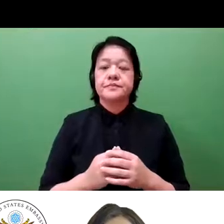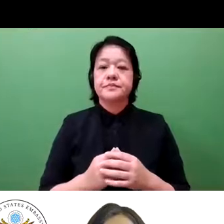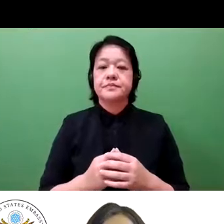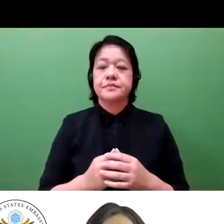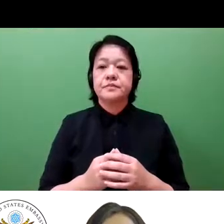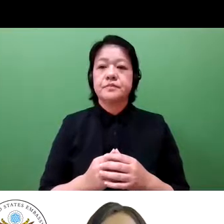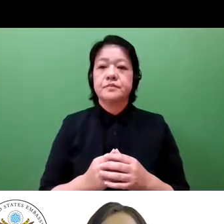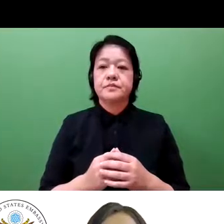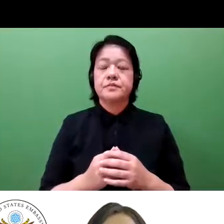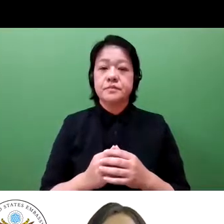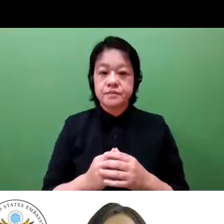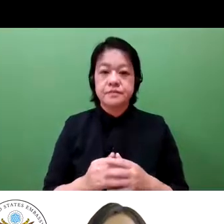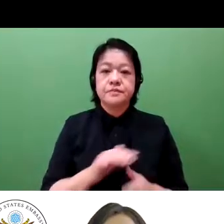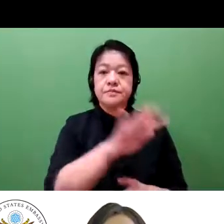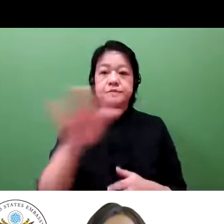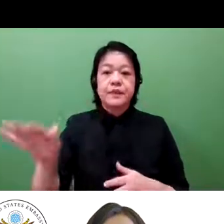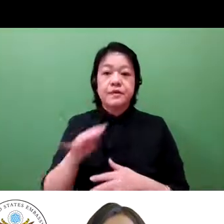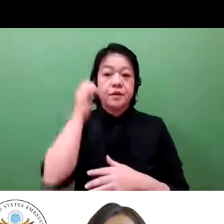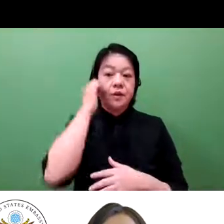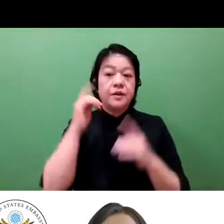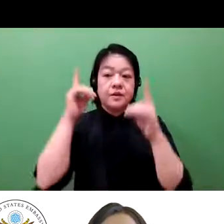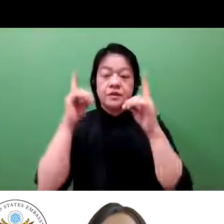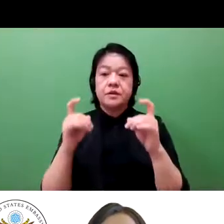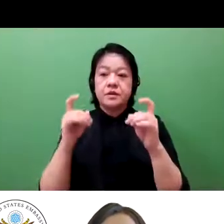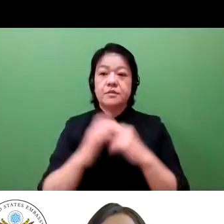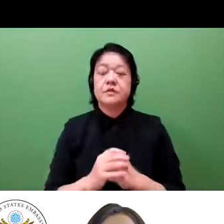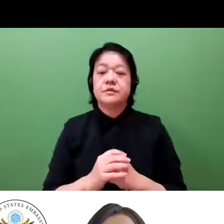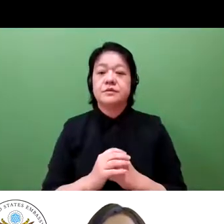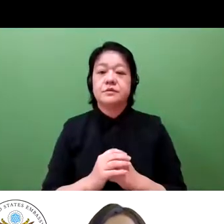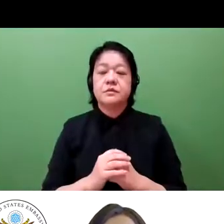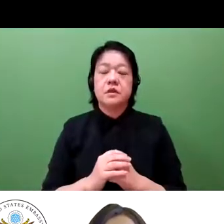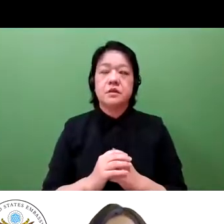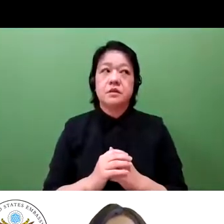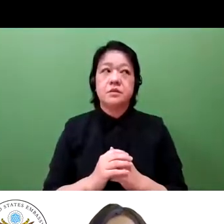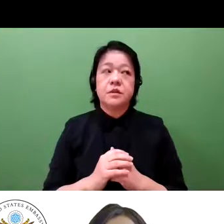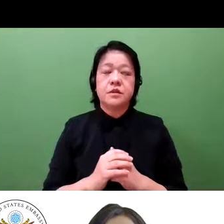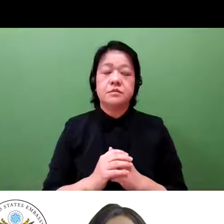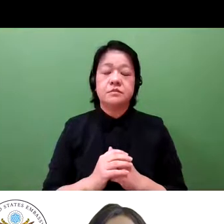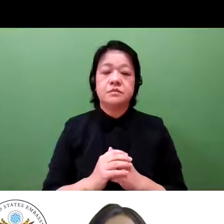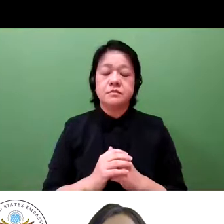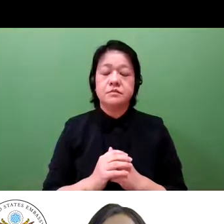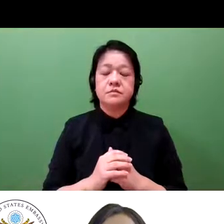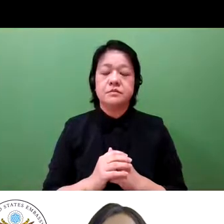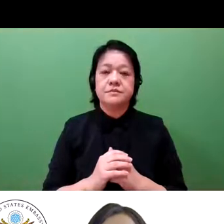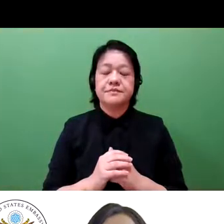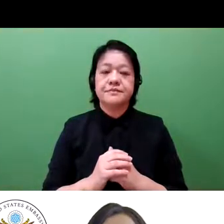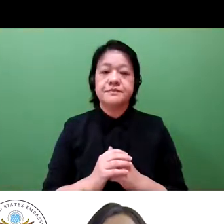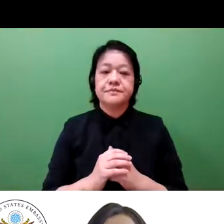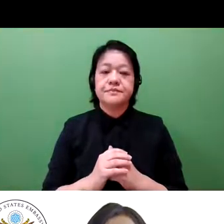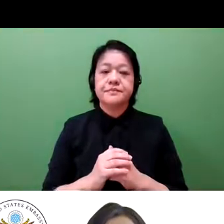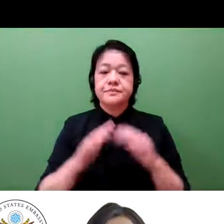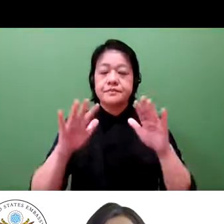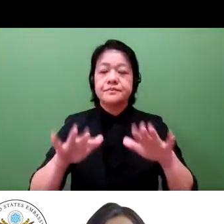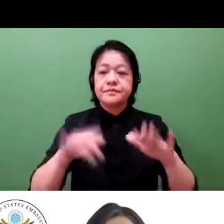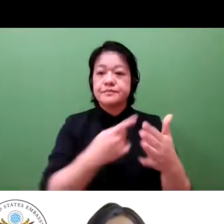Good morning, everyone, and thank you so much for joining us today. My name is Kelsey de Rinaldis.